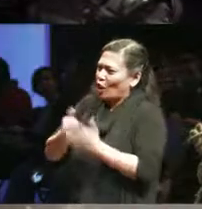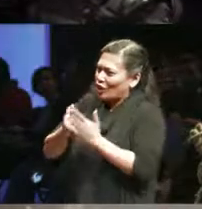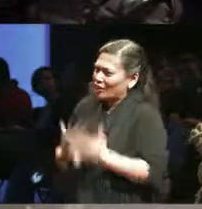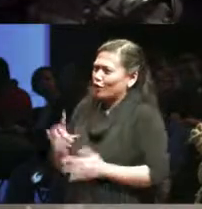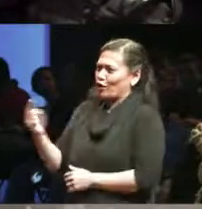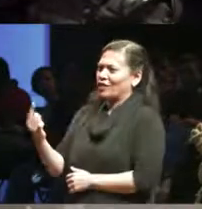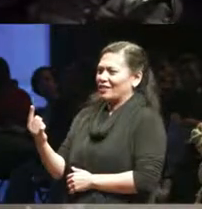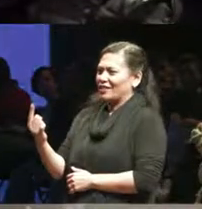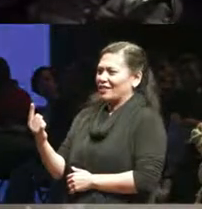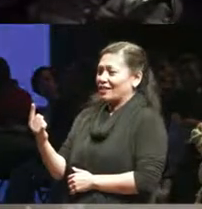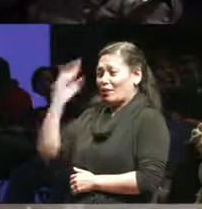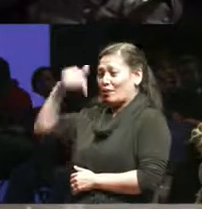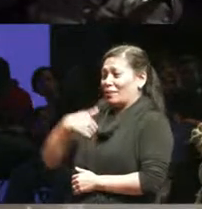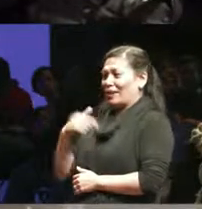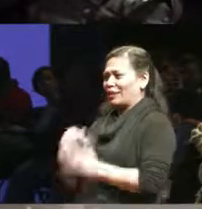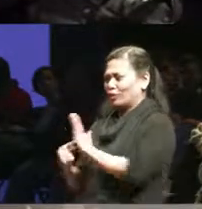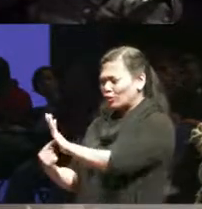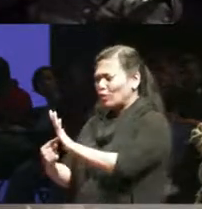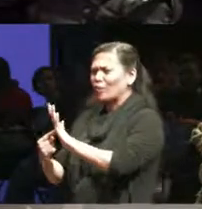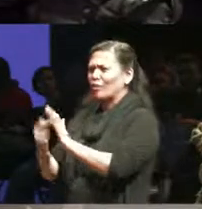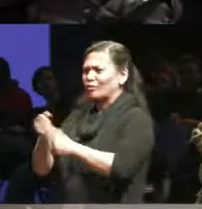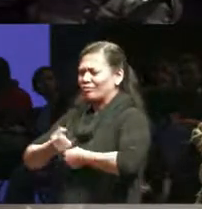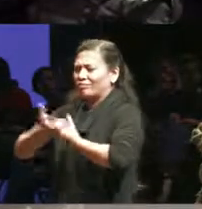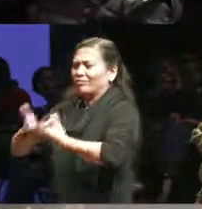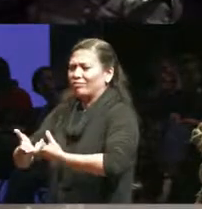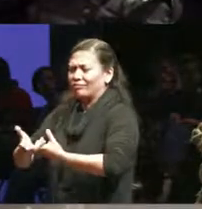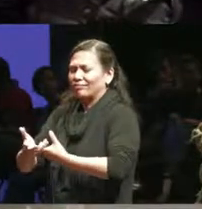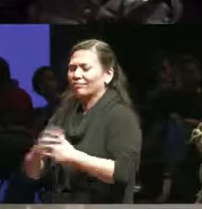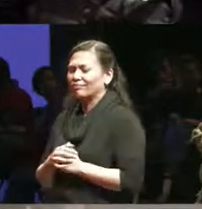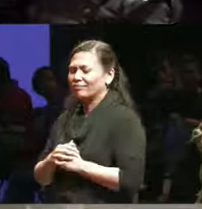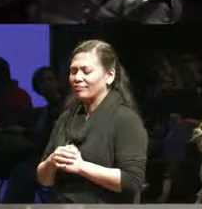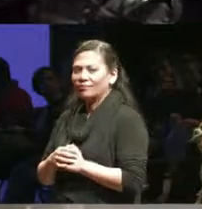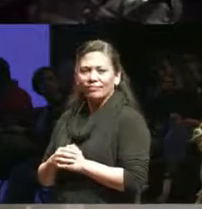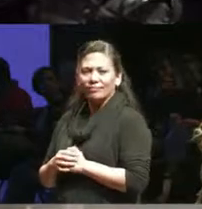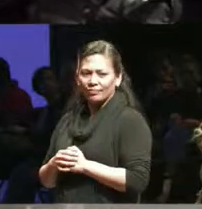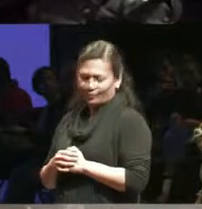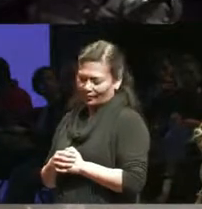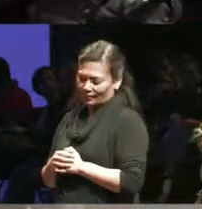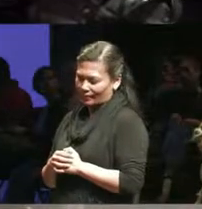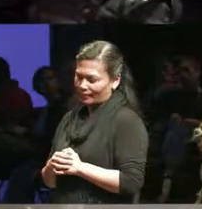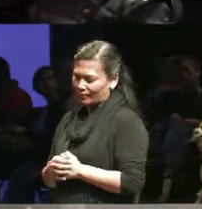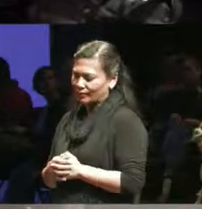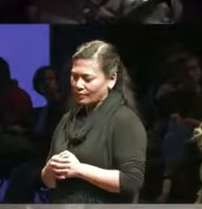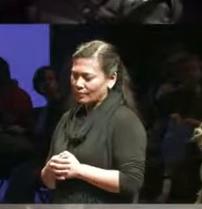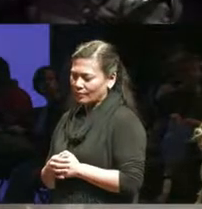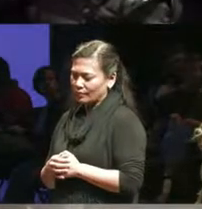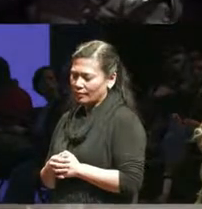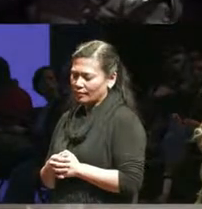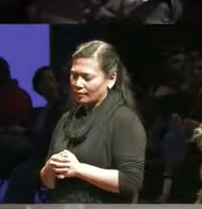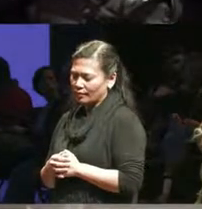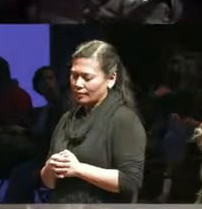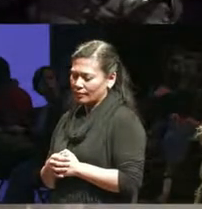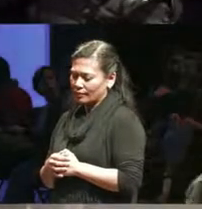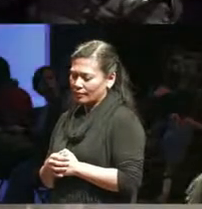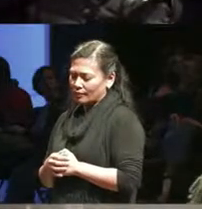my work does and it's it's really interesting to